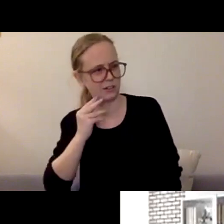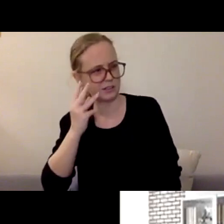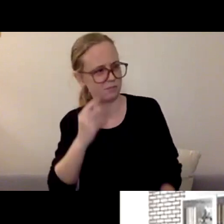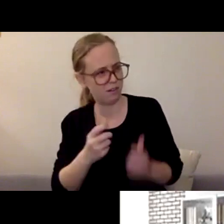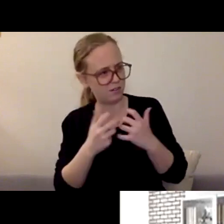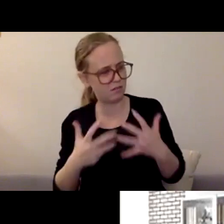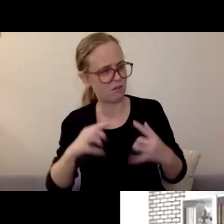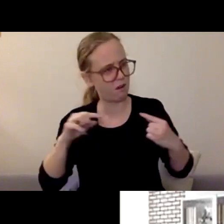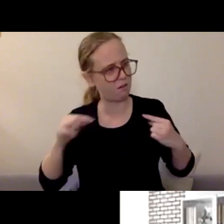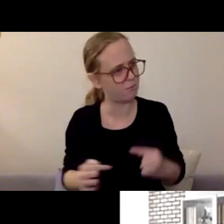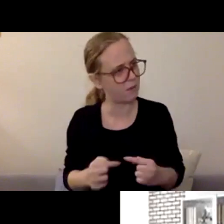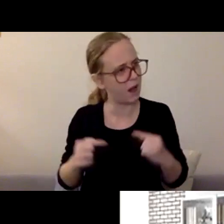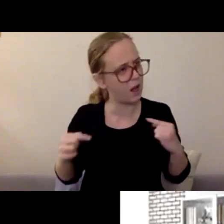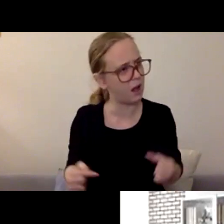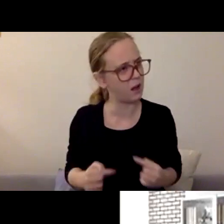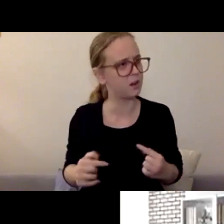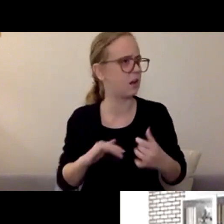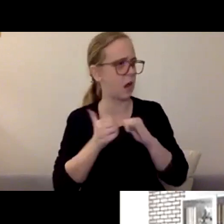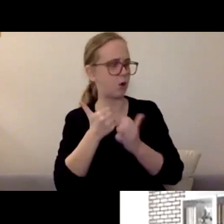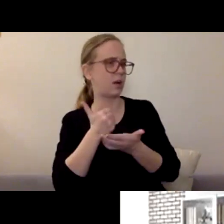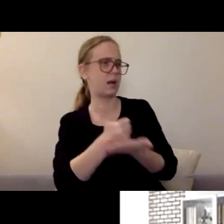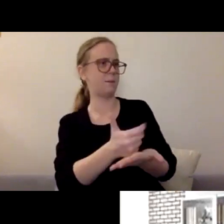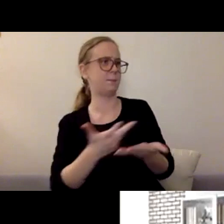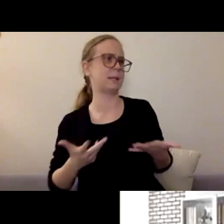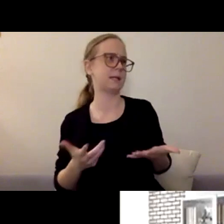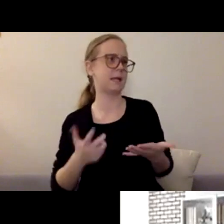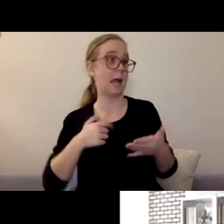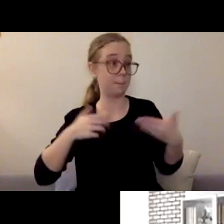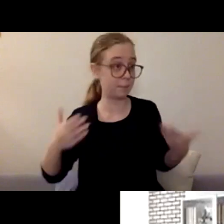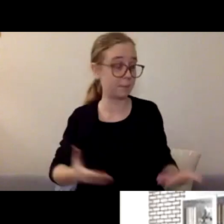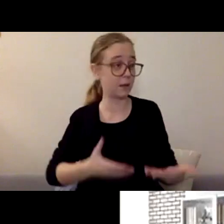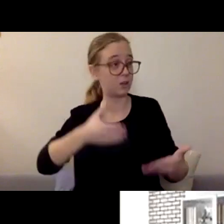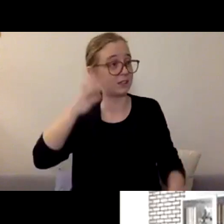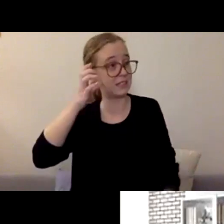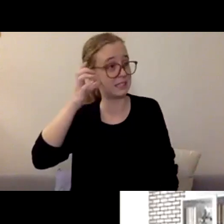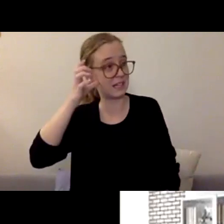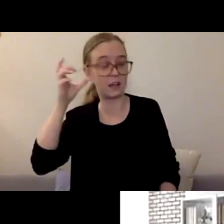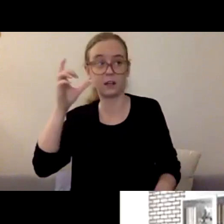what can I do to help? I'm here to listen. I don't have to solve the problem but I'm here to listen.